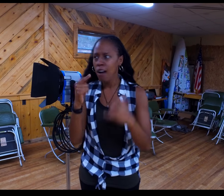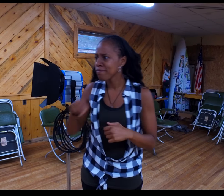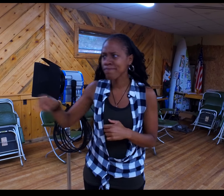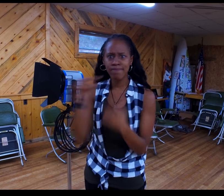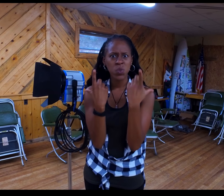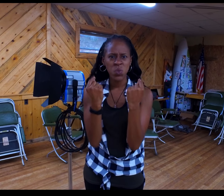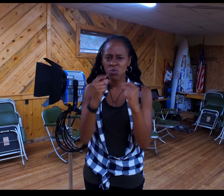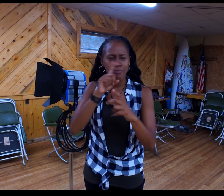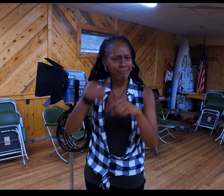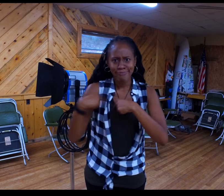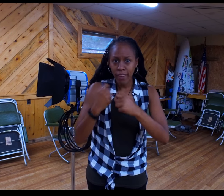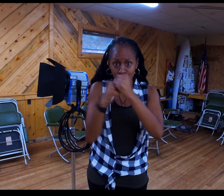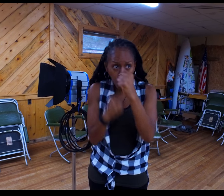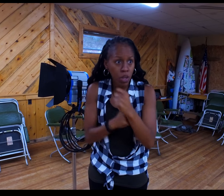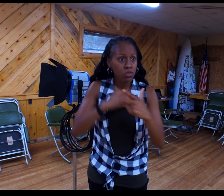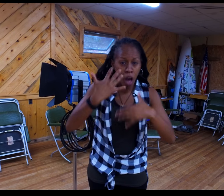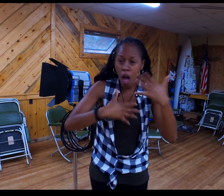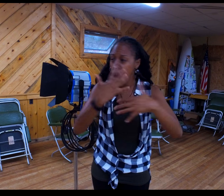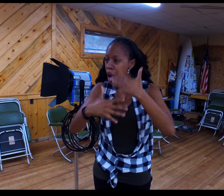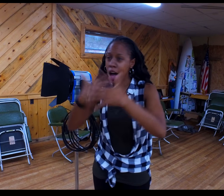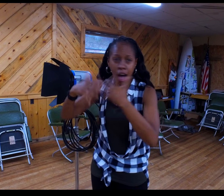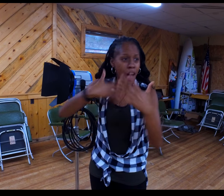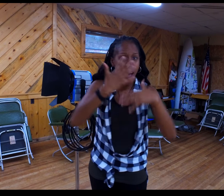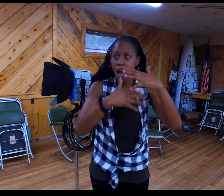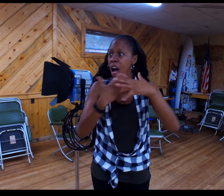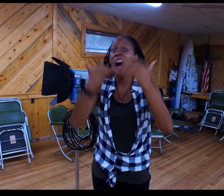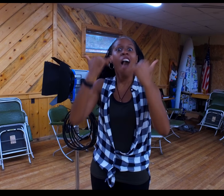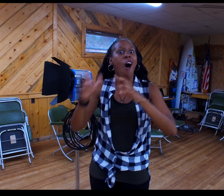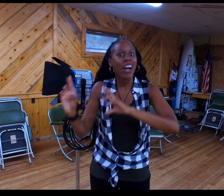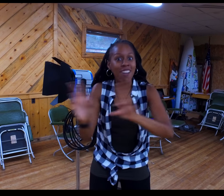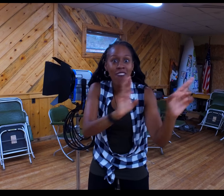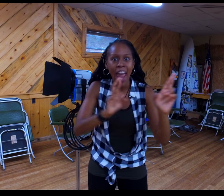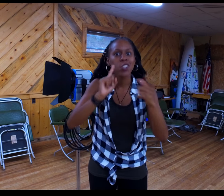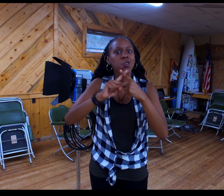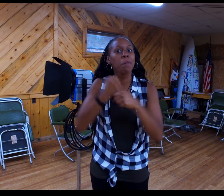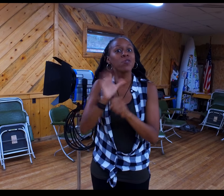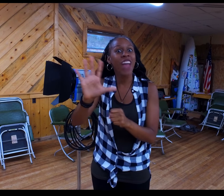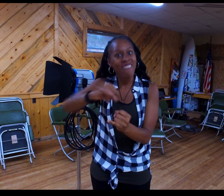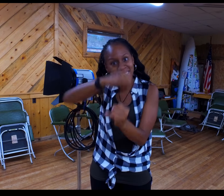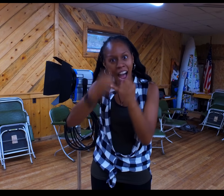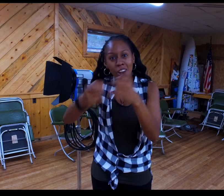They have been working progressively on components of filmmaking and are now prepared to produce their final short film,